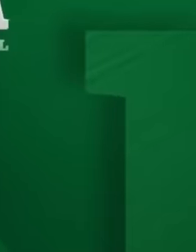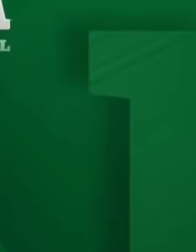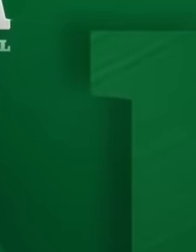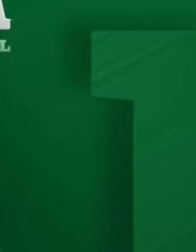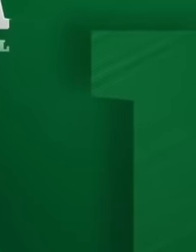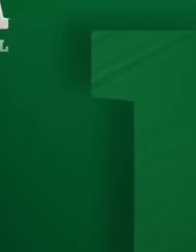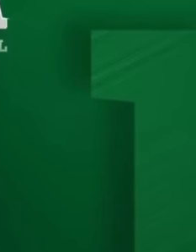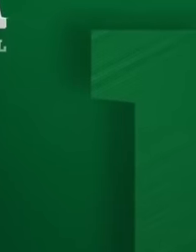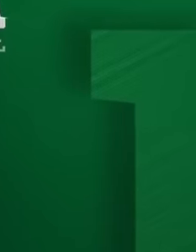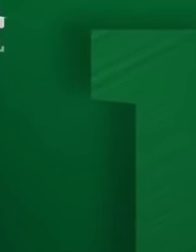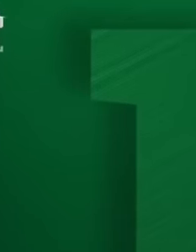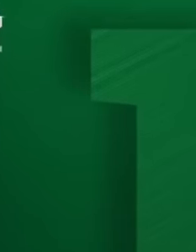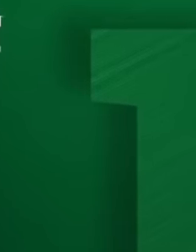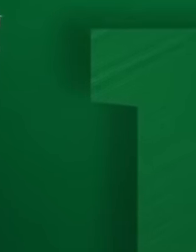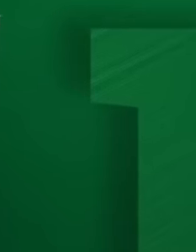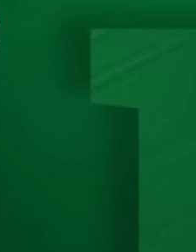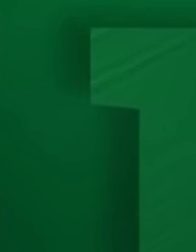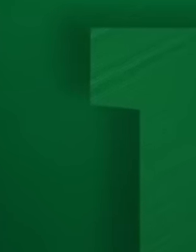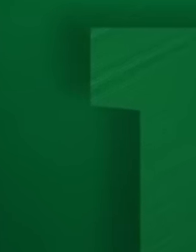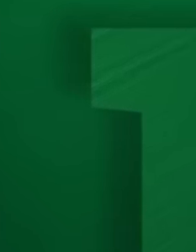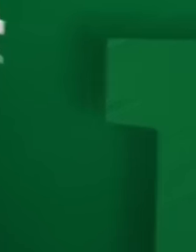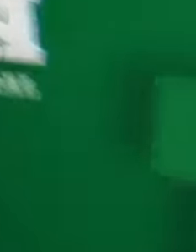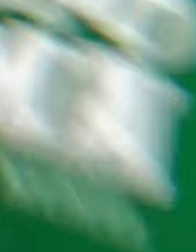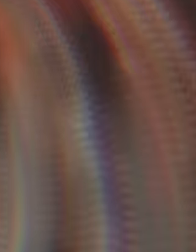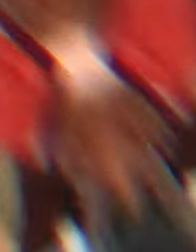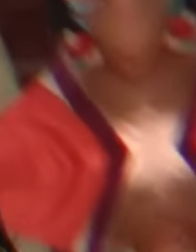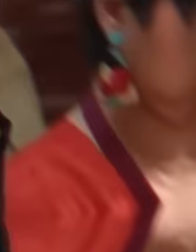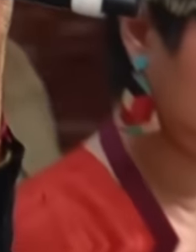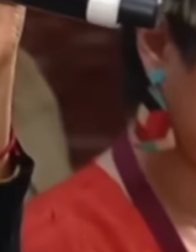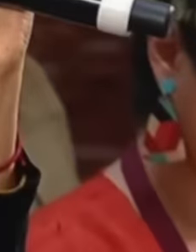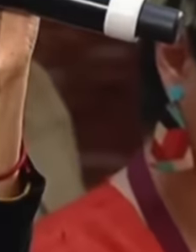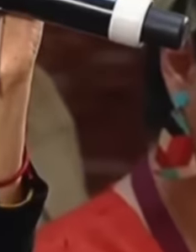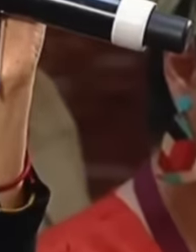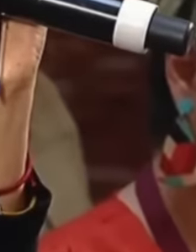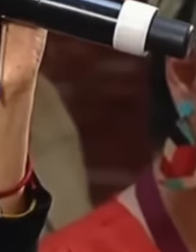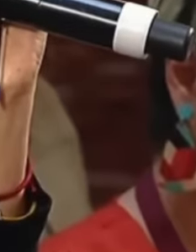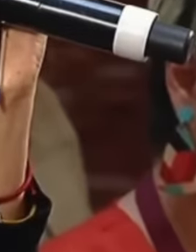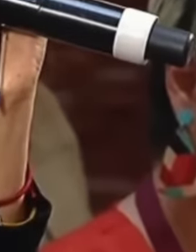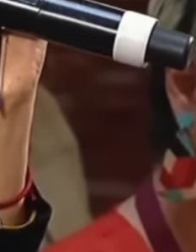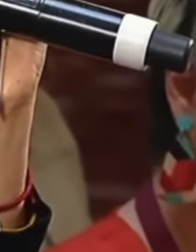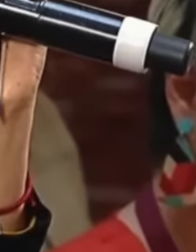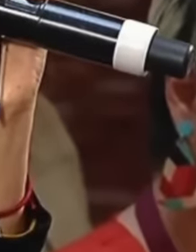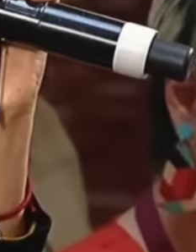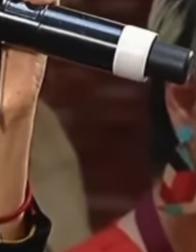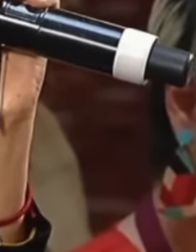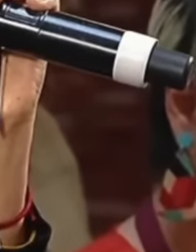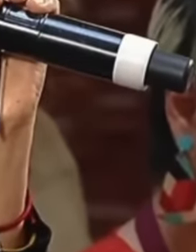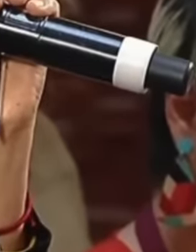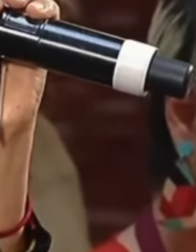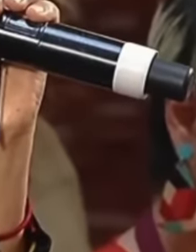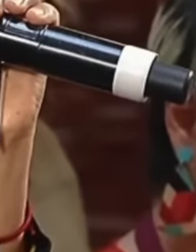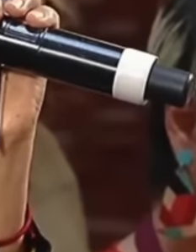media such as Grupo Reforma and El Imparcial on the internet and radio news in Sonora, Baja